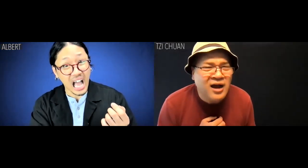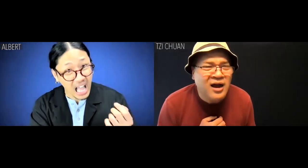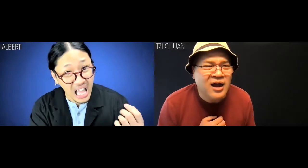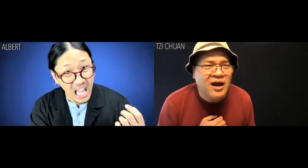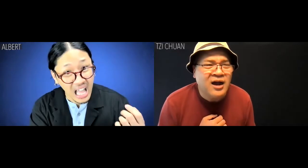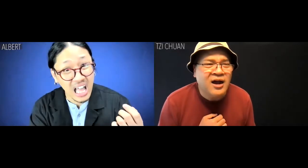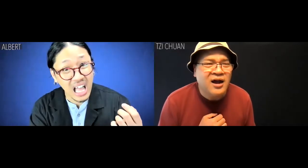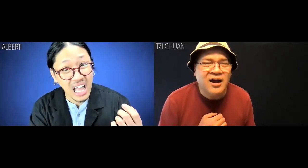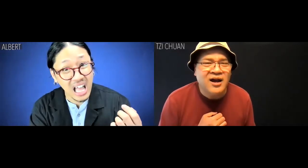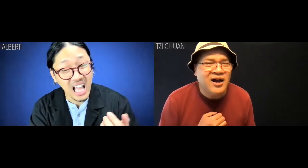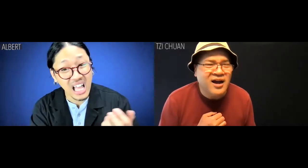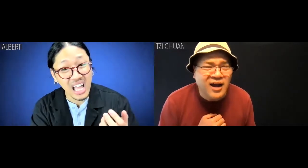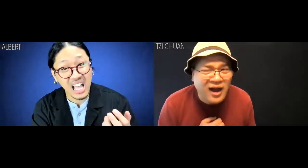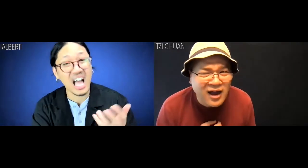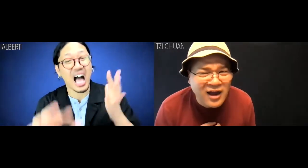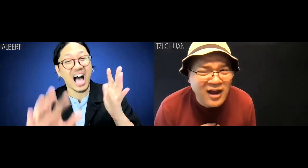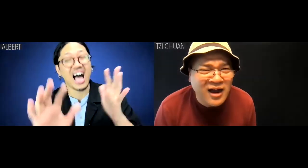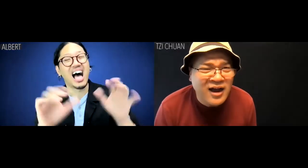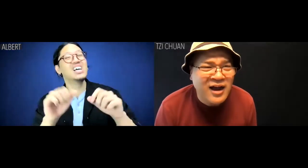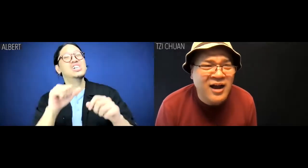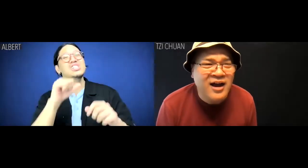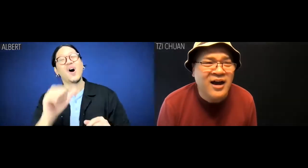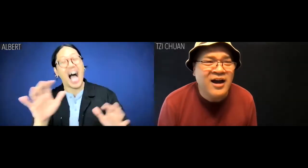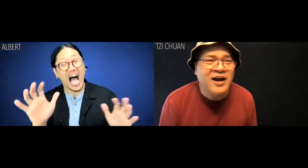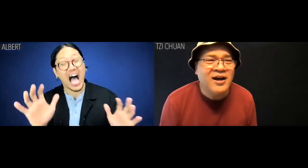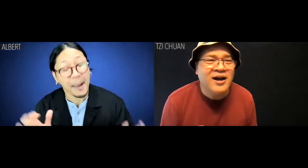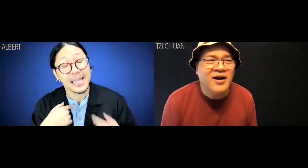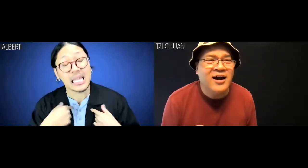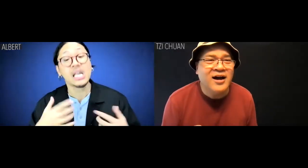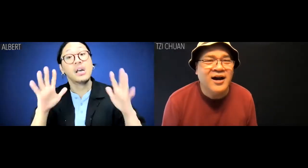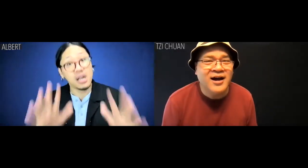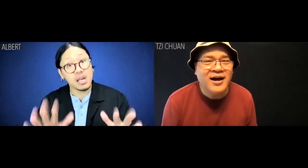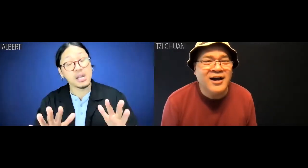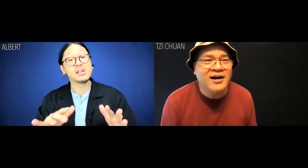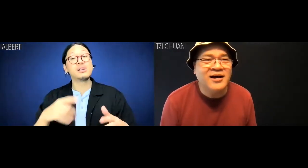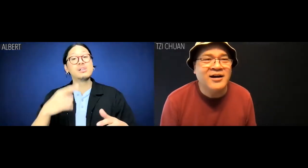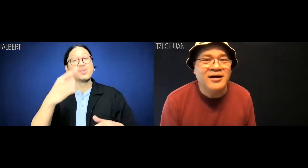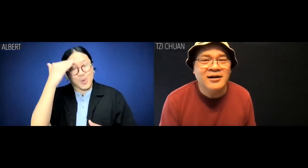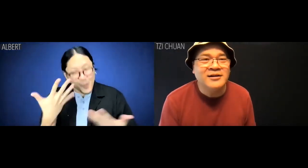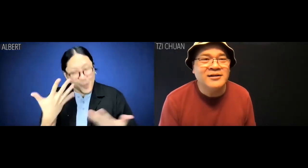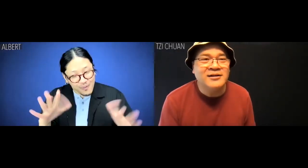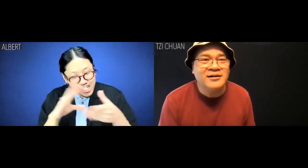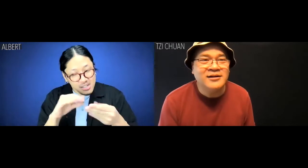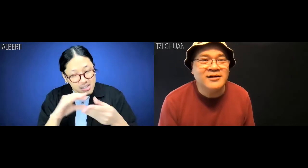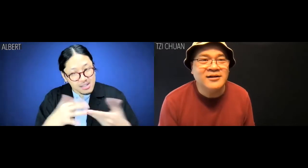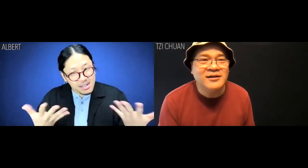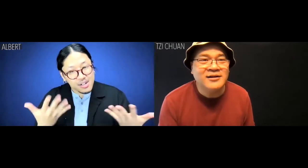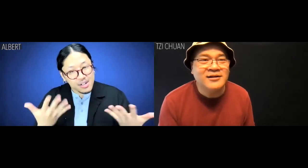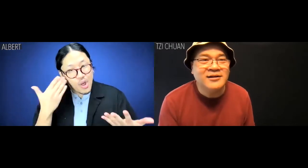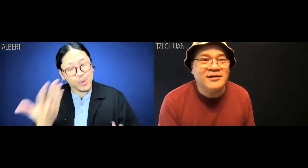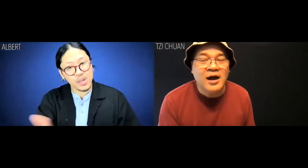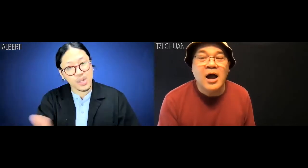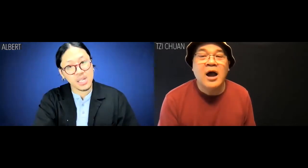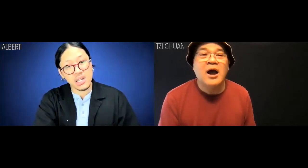Albert: Ah? Tzi Chuan: Eh? Albert: Don't "ah ah" me, you know what I'm saying.